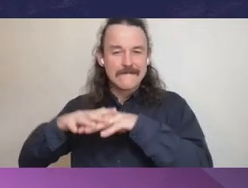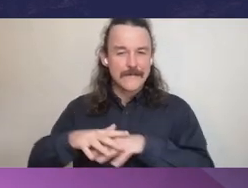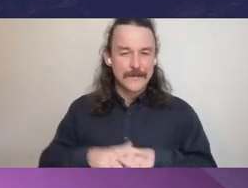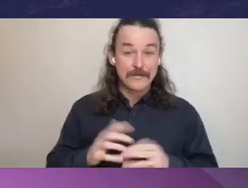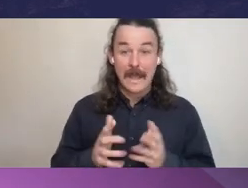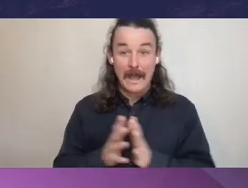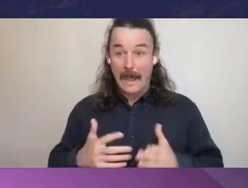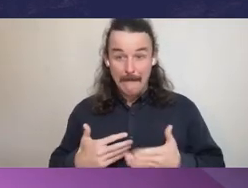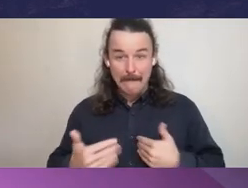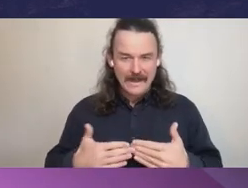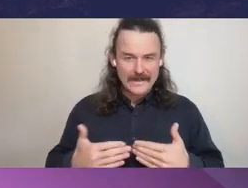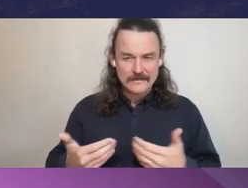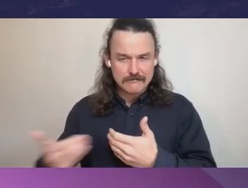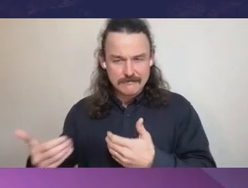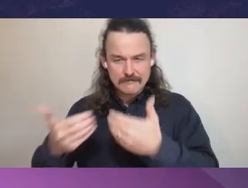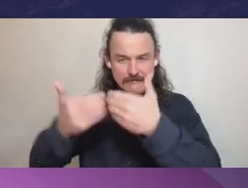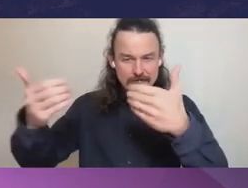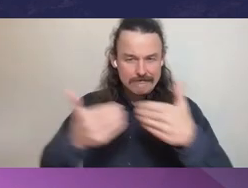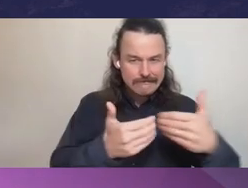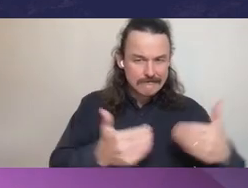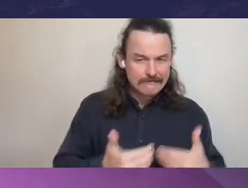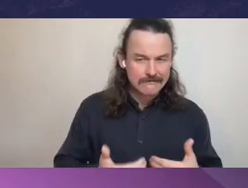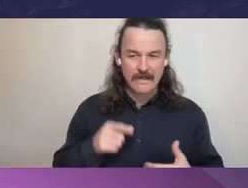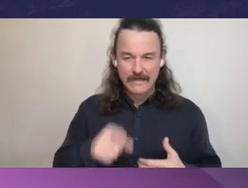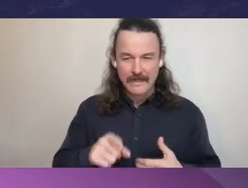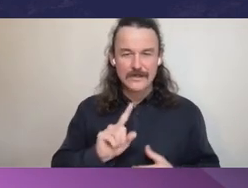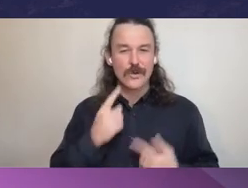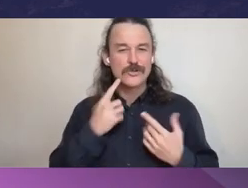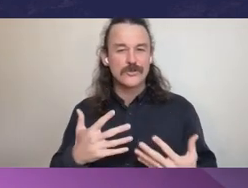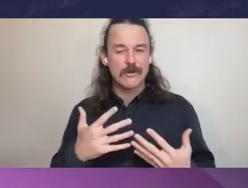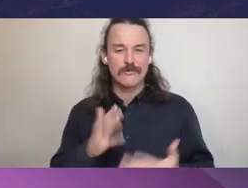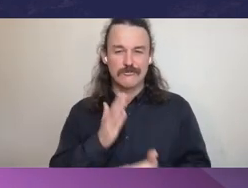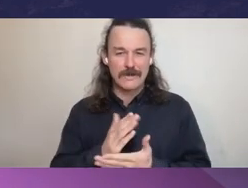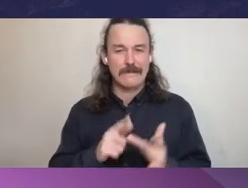is what demonstrates your integrity Roberta: Thank-you.